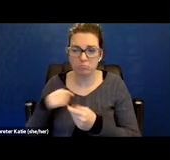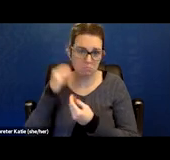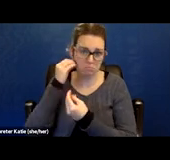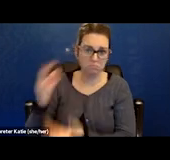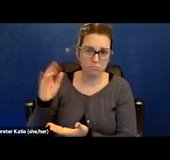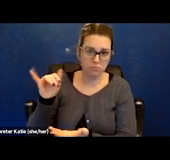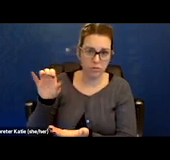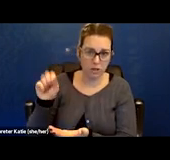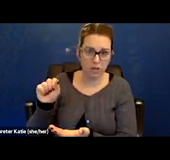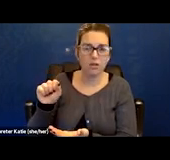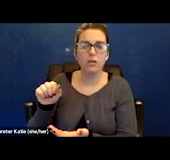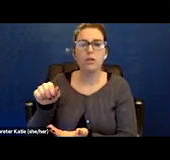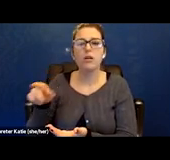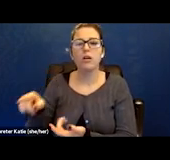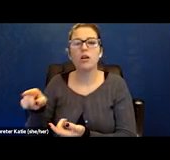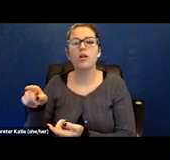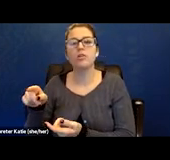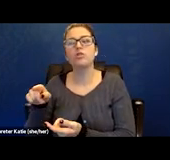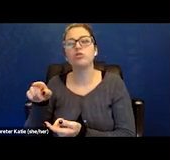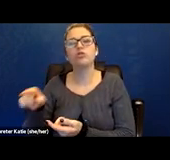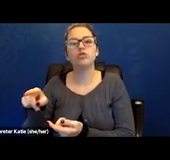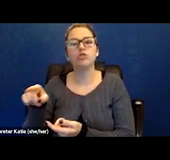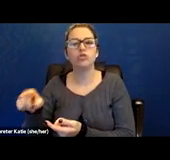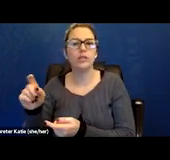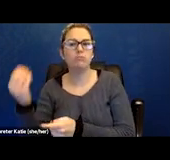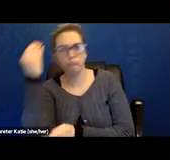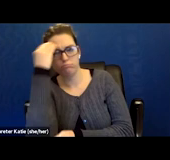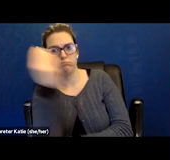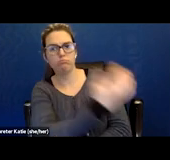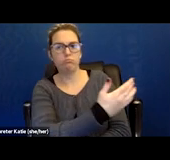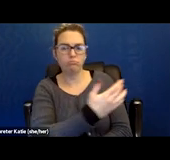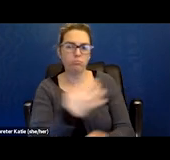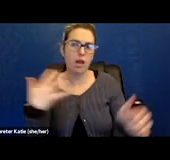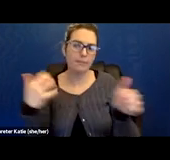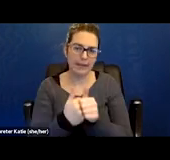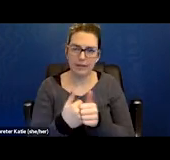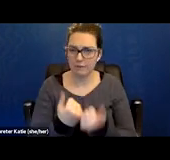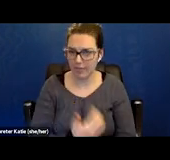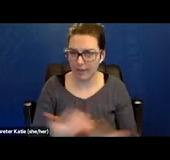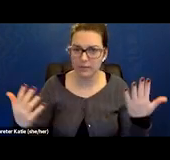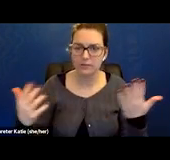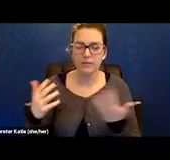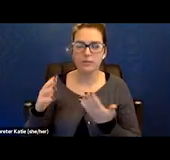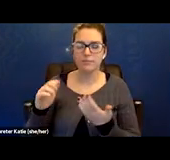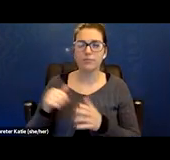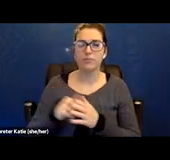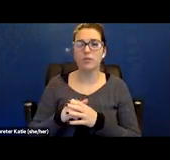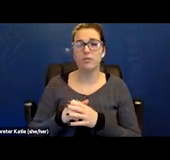and I know she did, she had to do on her end and I think through that support is why I think I was very fortunate.